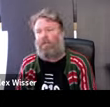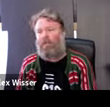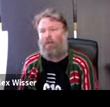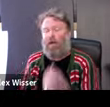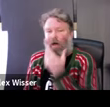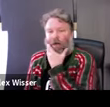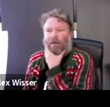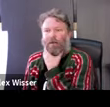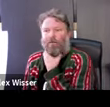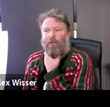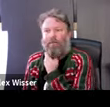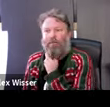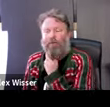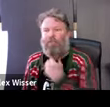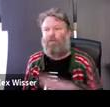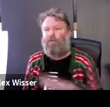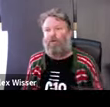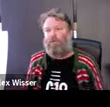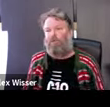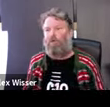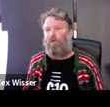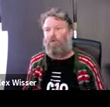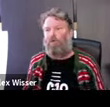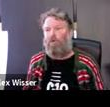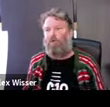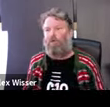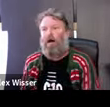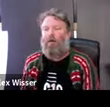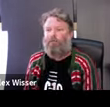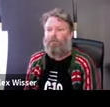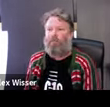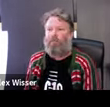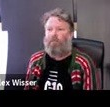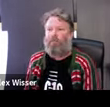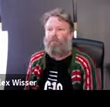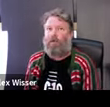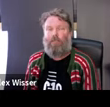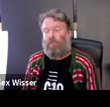identifying the idea that pretty much across the board, artists scene